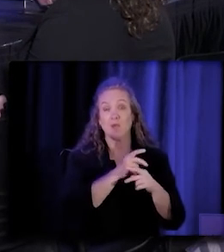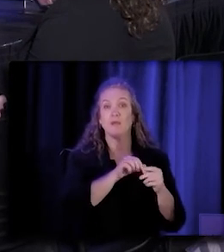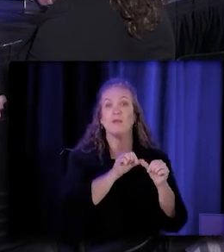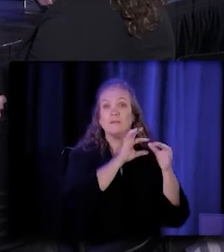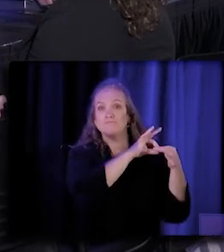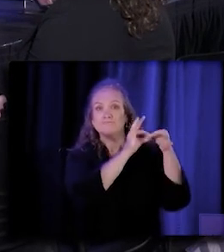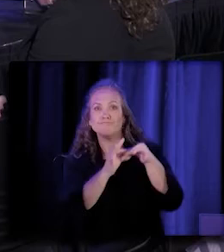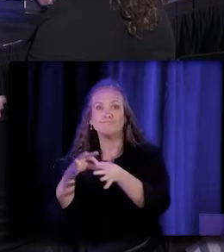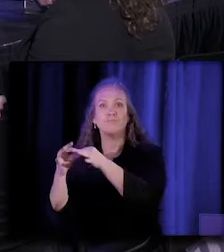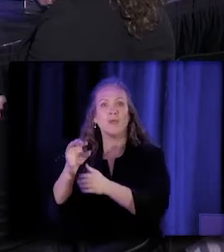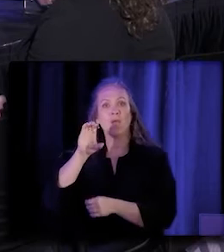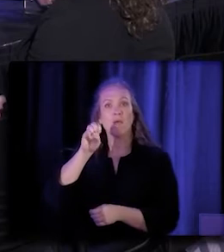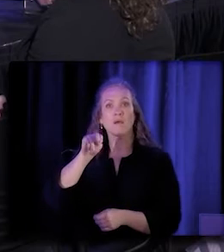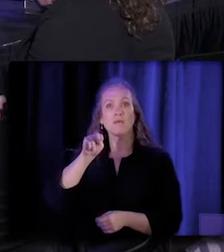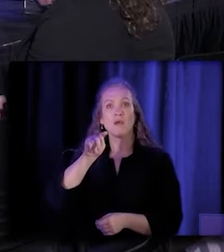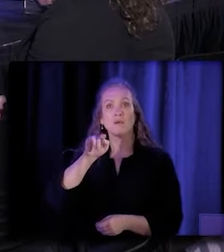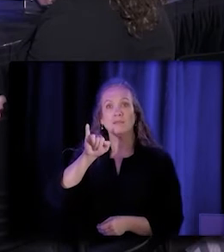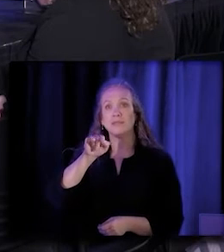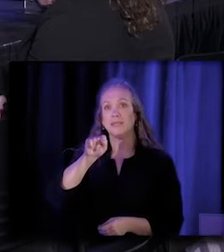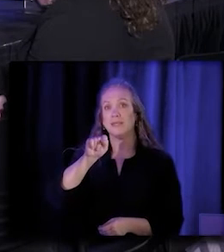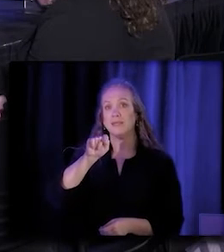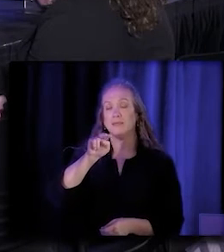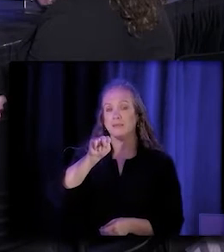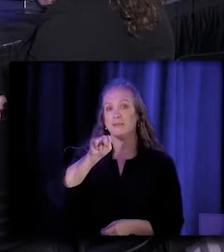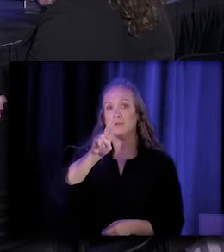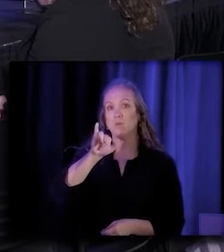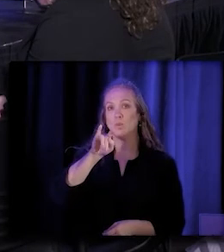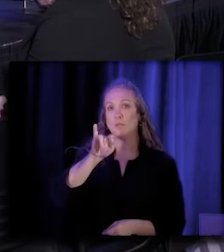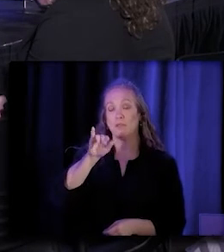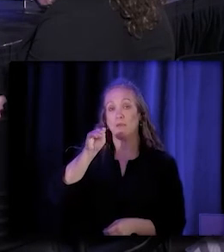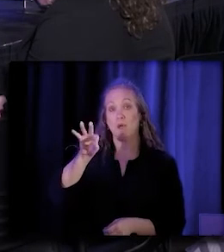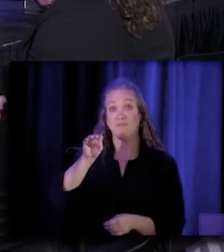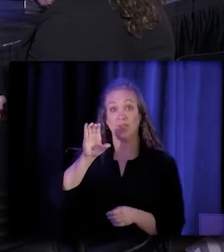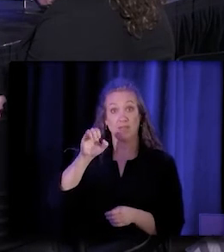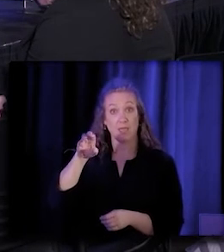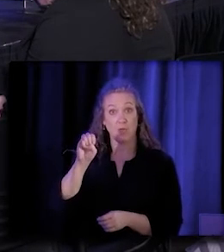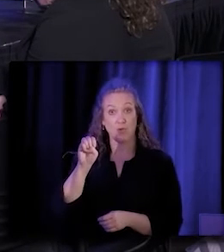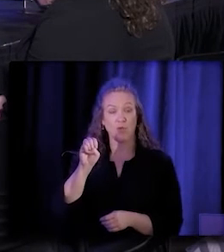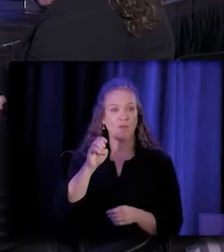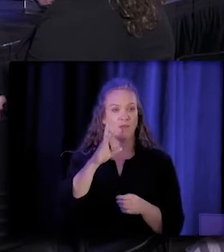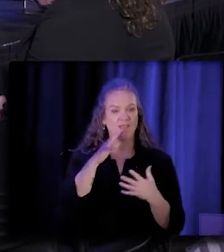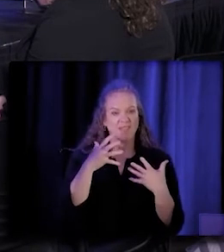And with that continuity of care, the community health worker helps bridge the barriers